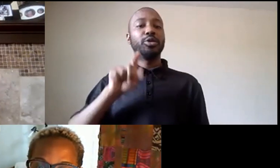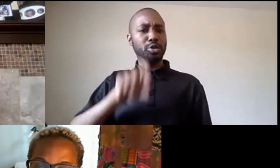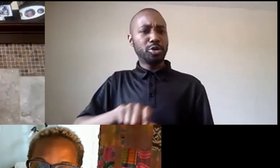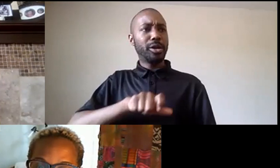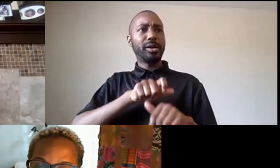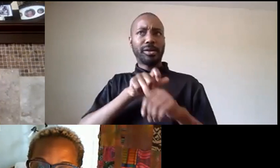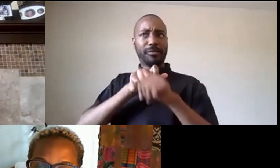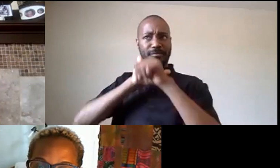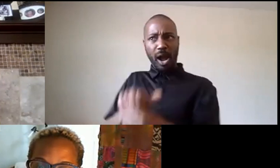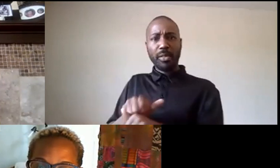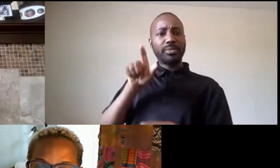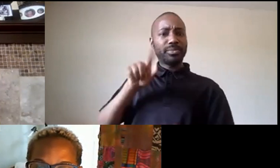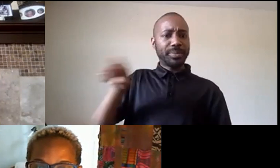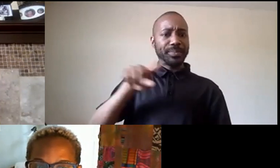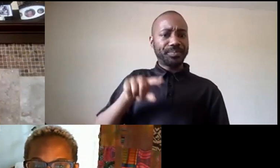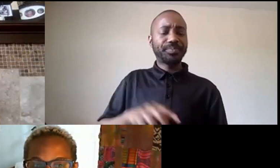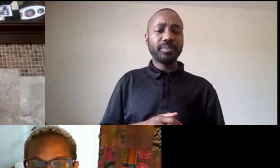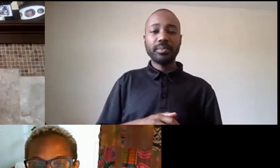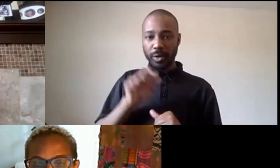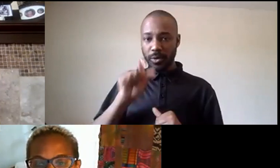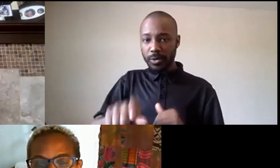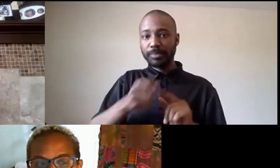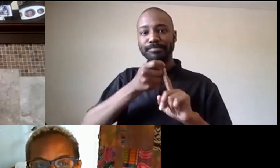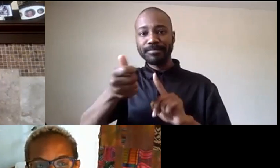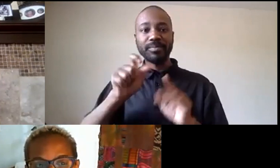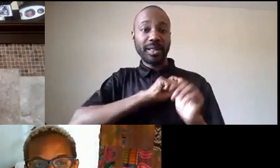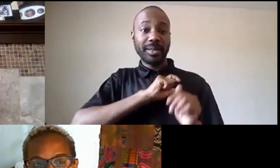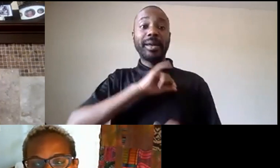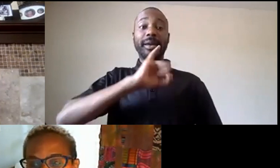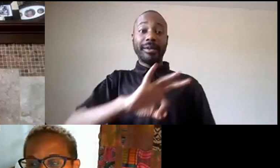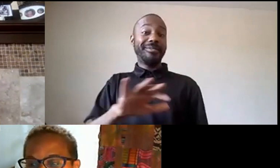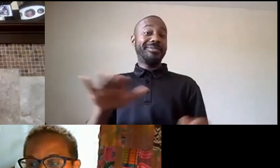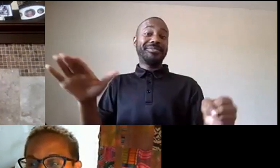and if you can't get this uh the entire campus to go forward with it